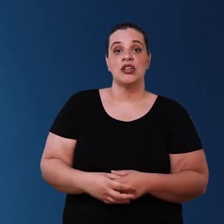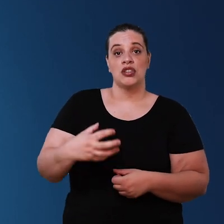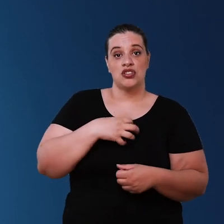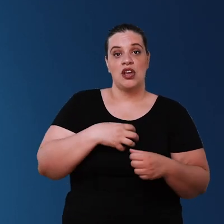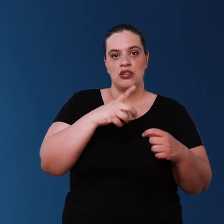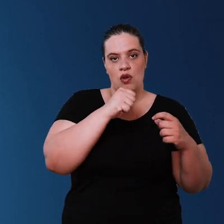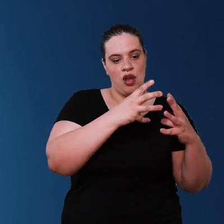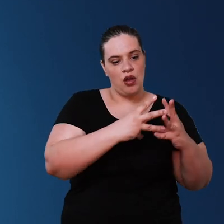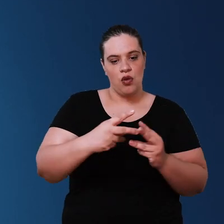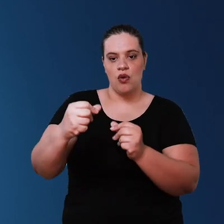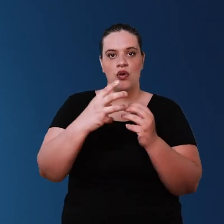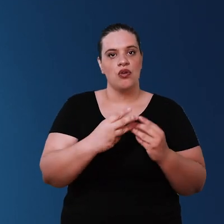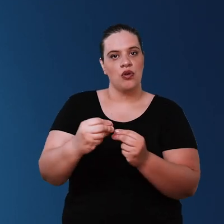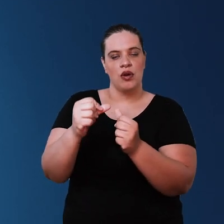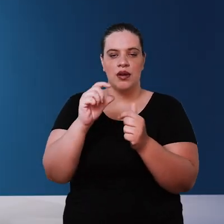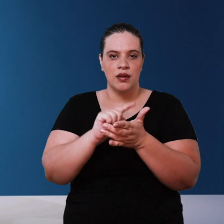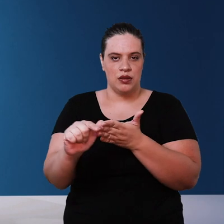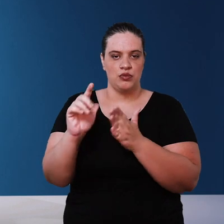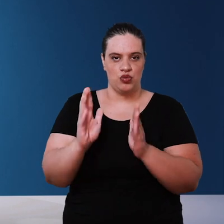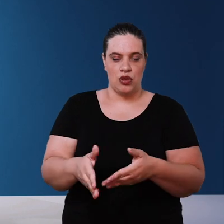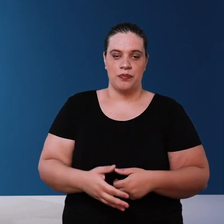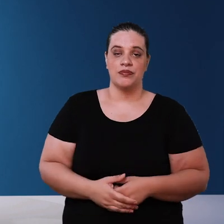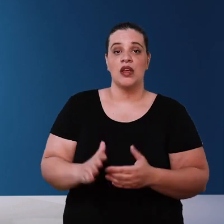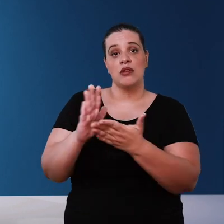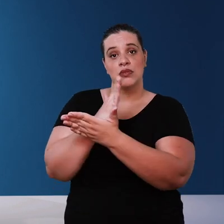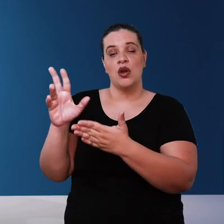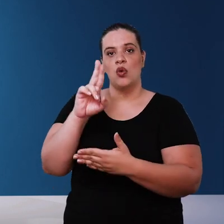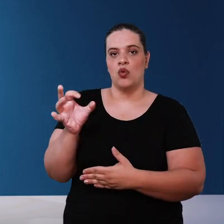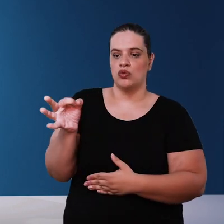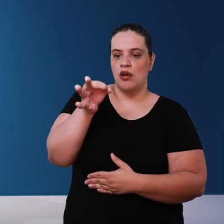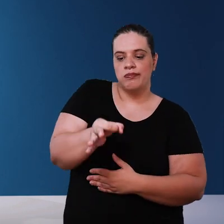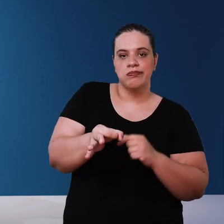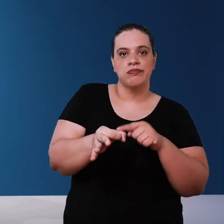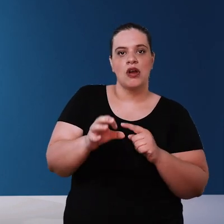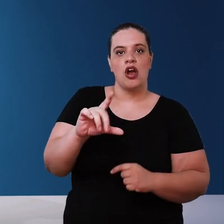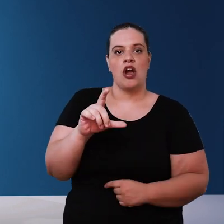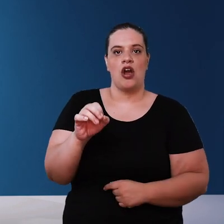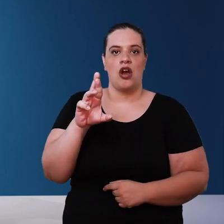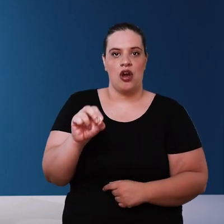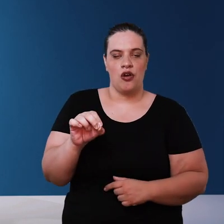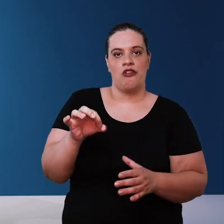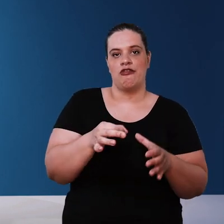a way that it comes out with a certain presence of chlorine there are those who use it and chlorine tablets inside the water box using a swimming pool float